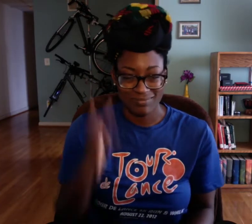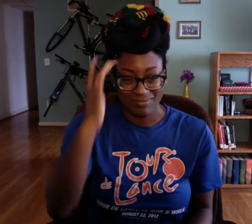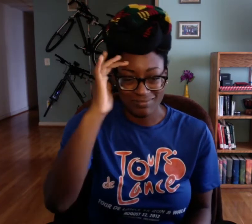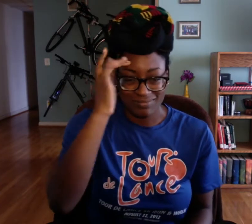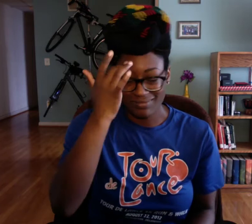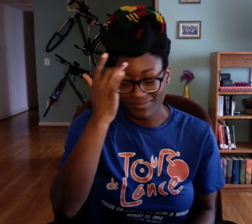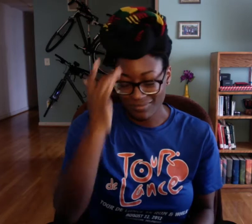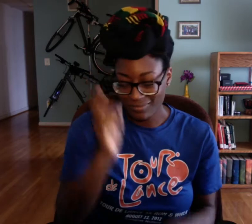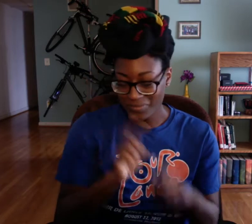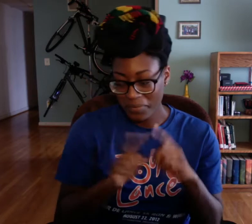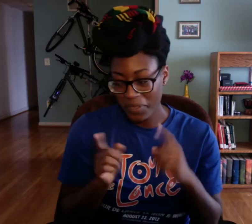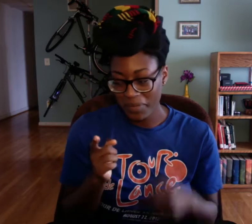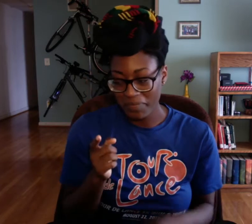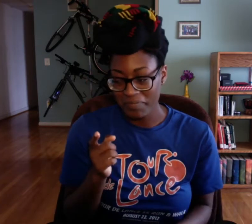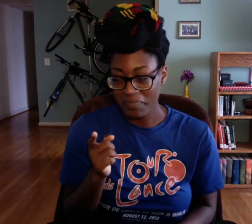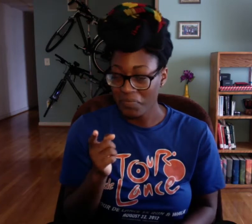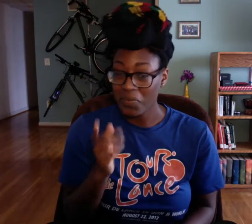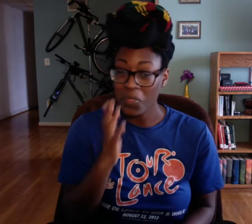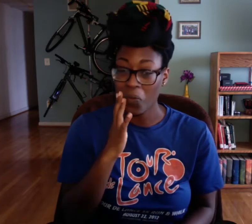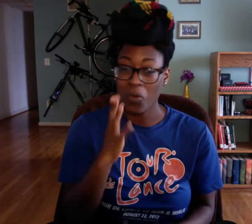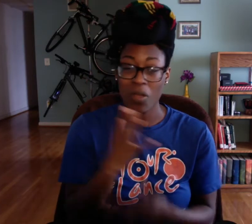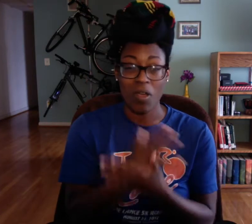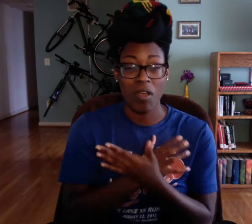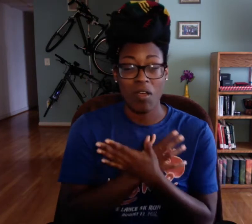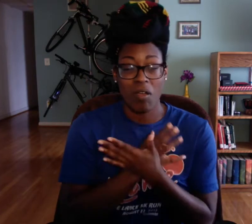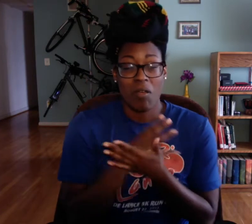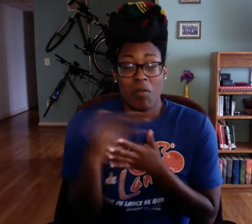It's super annoying.